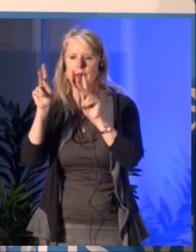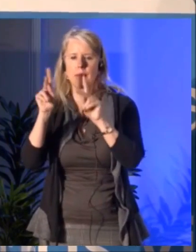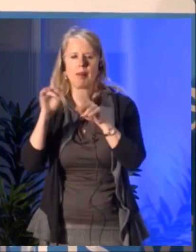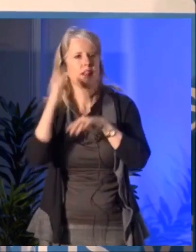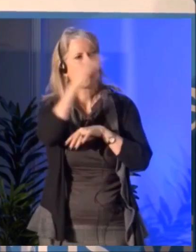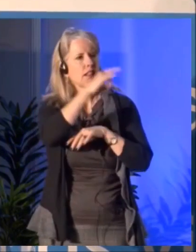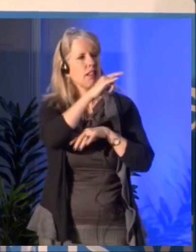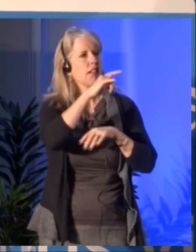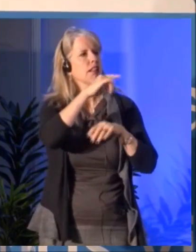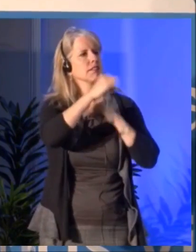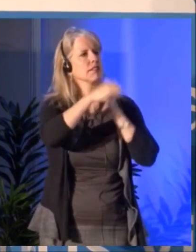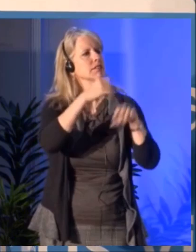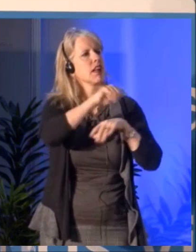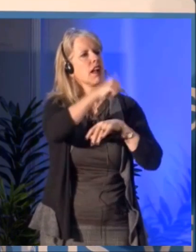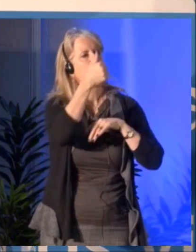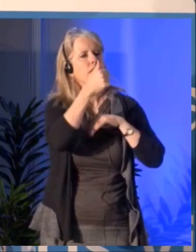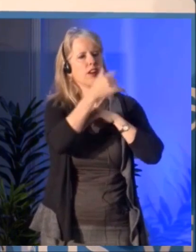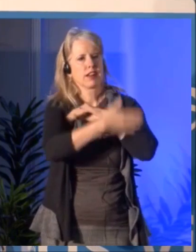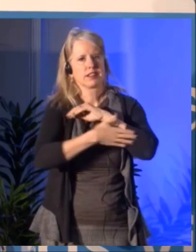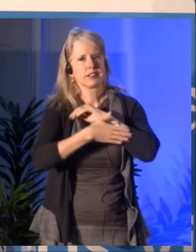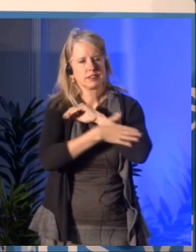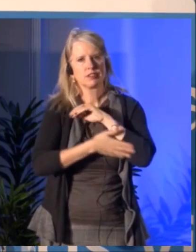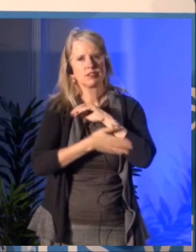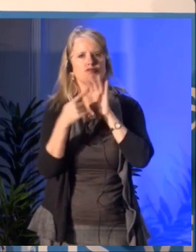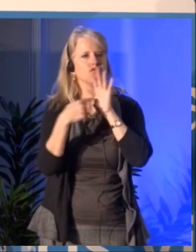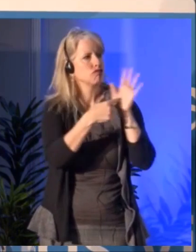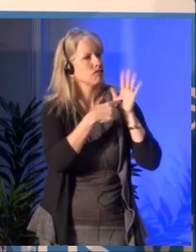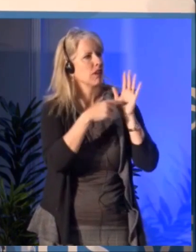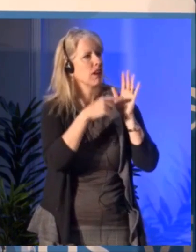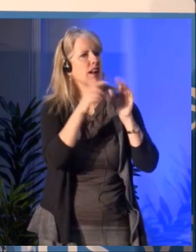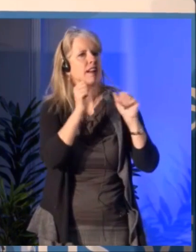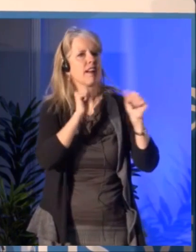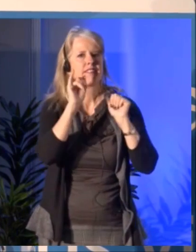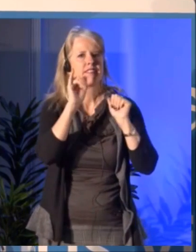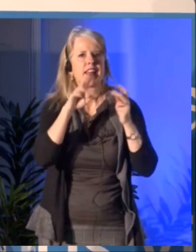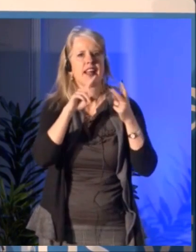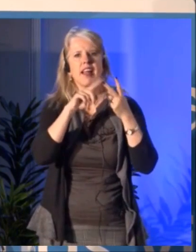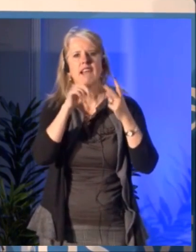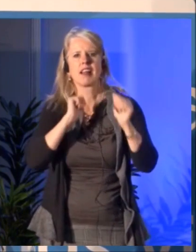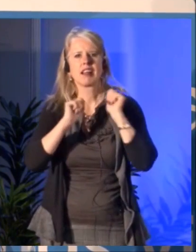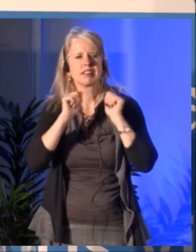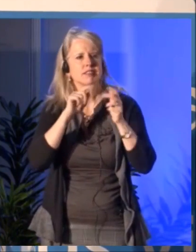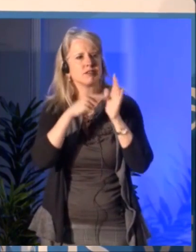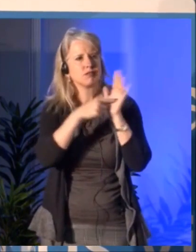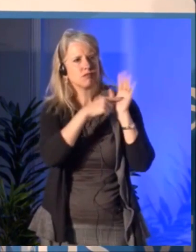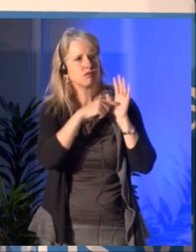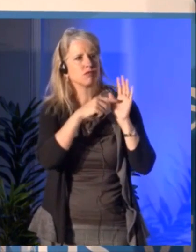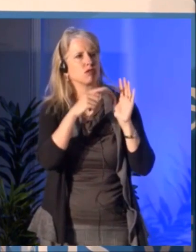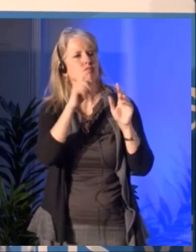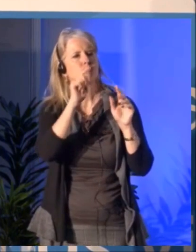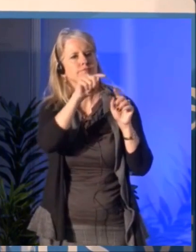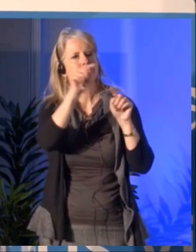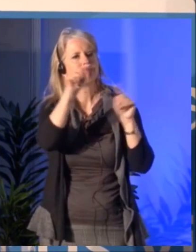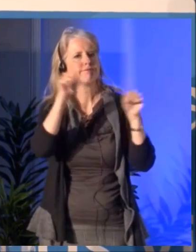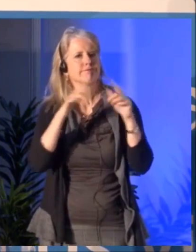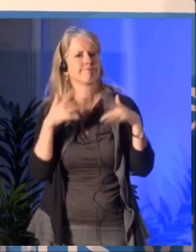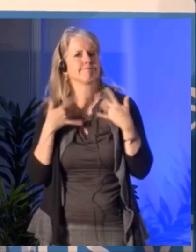So it's very much we really think that the Canada Council needs to have the expertise,